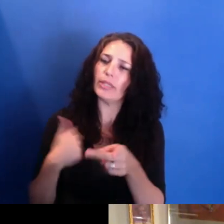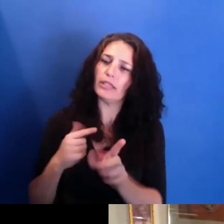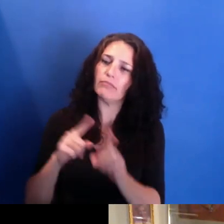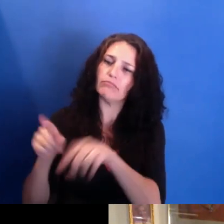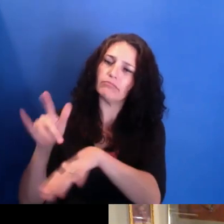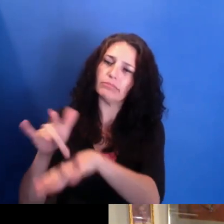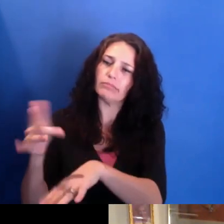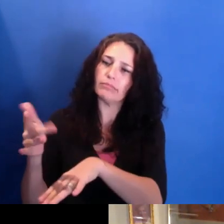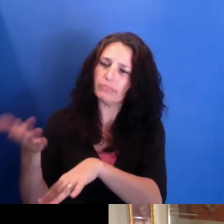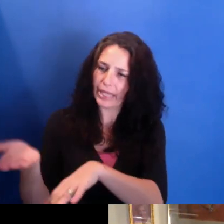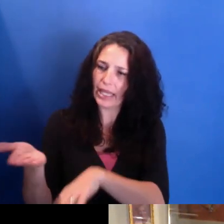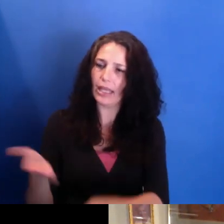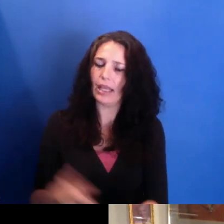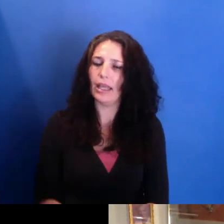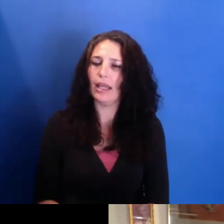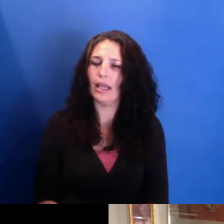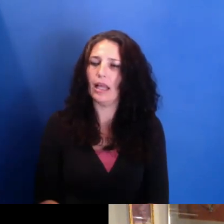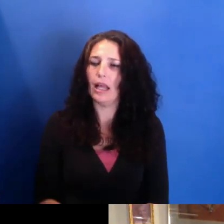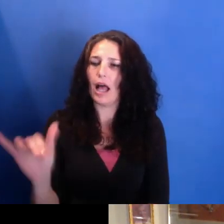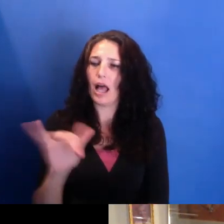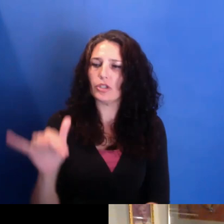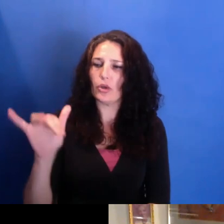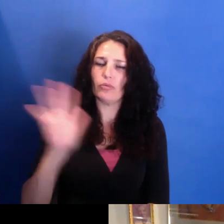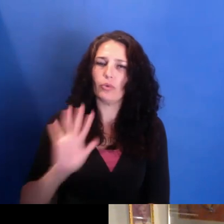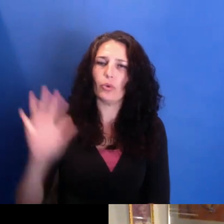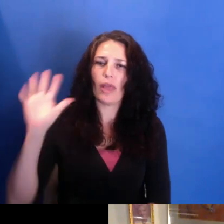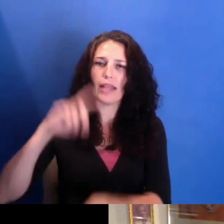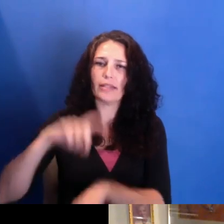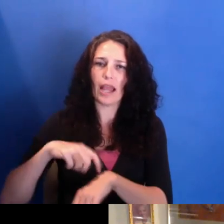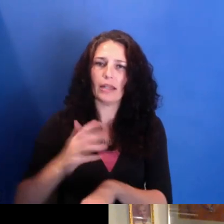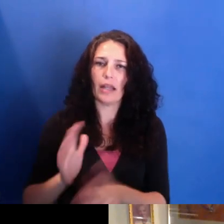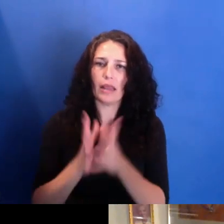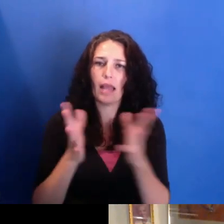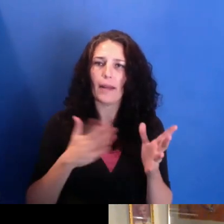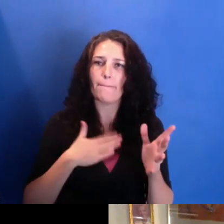where a lot of my comrades who had come out of NYU